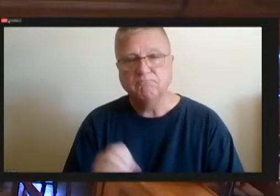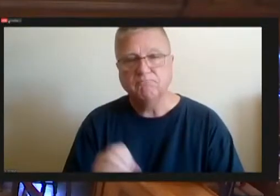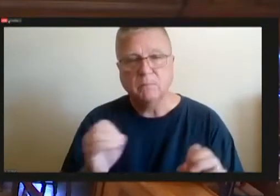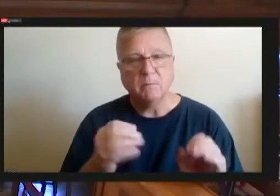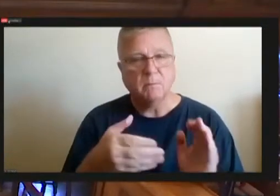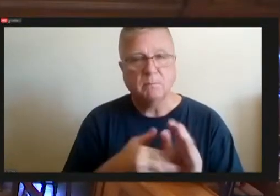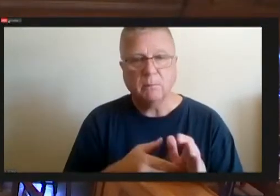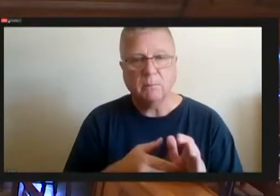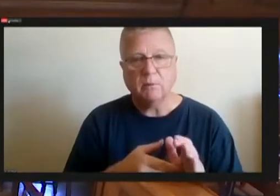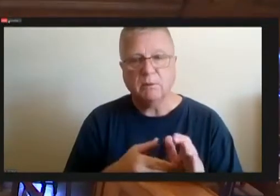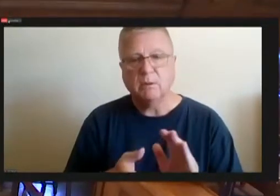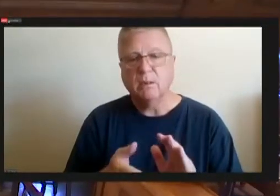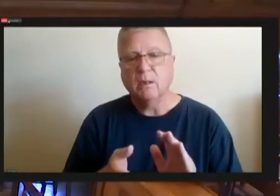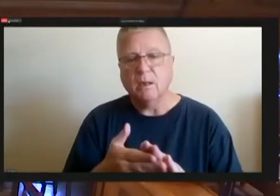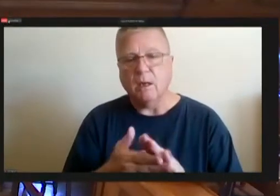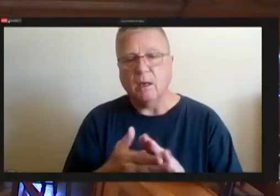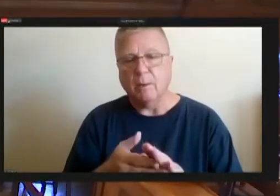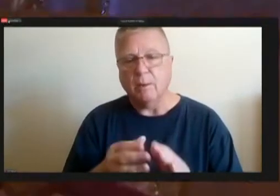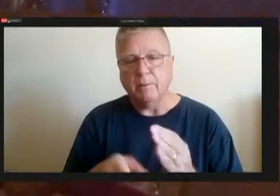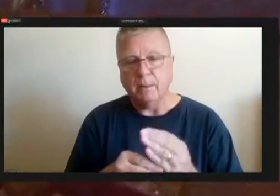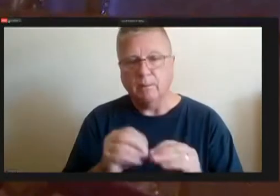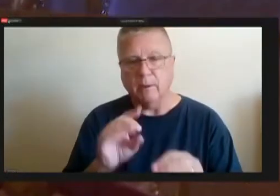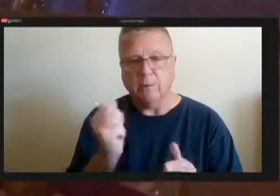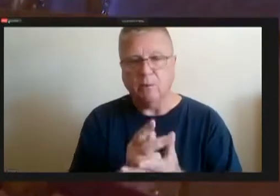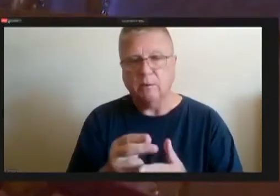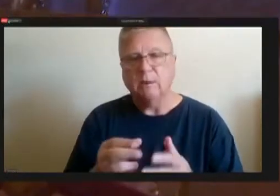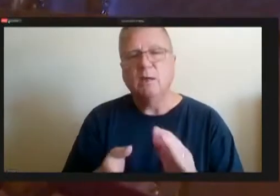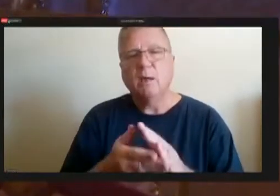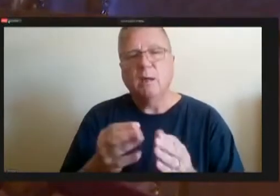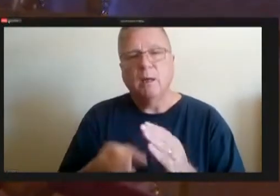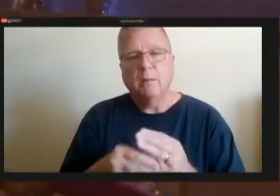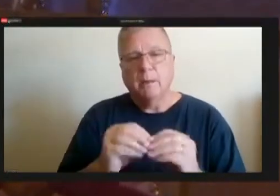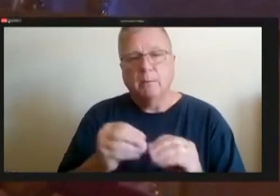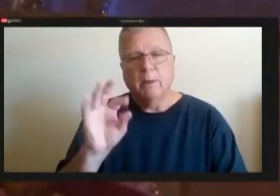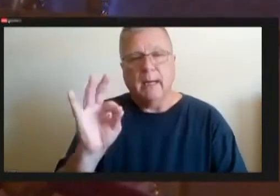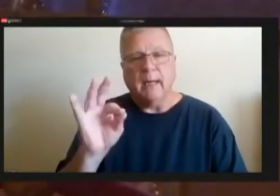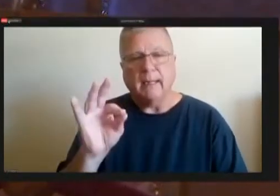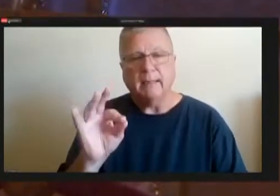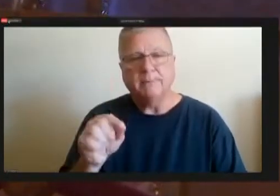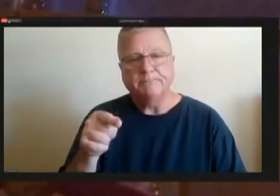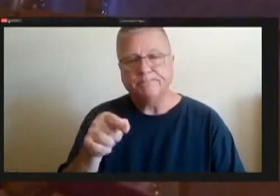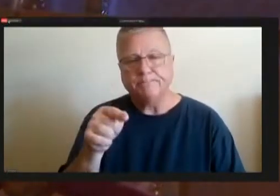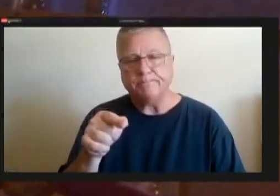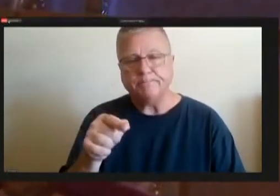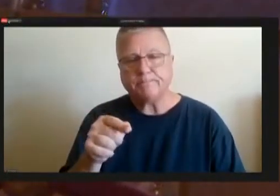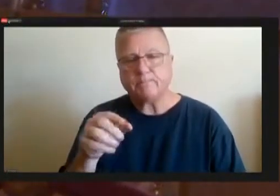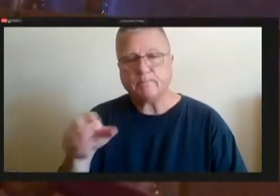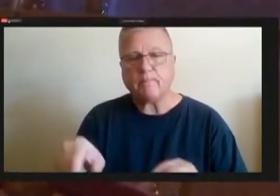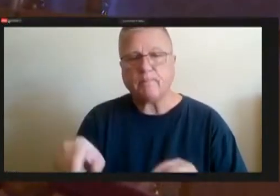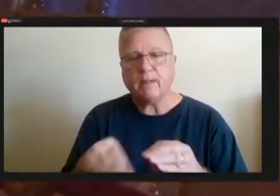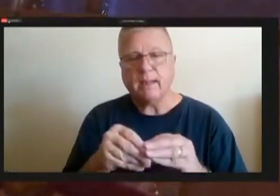Approved operating amendment number nine operating amendment number nine, as in a program analyst